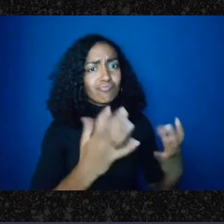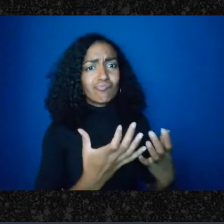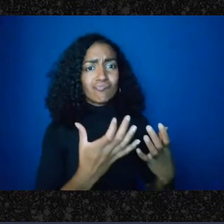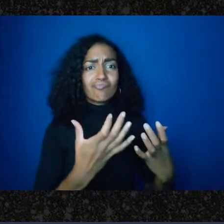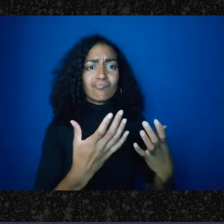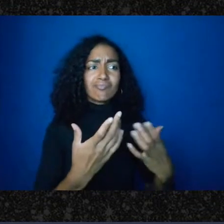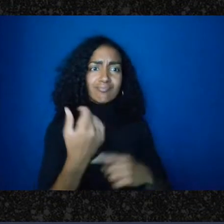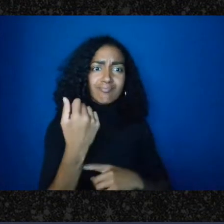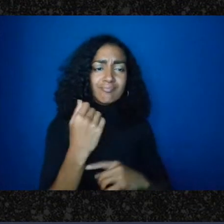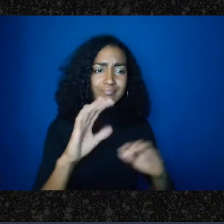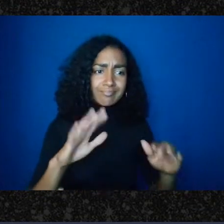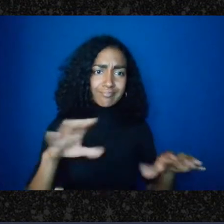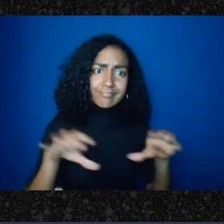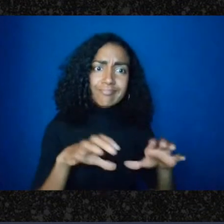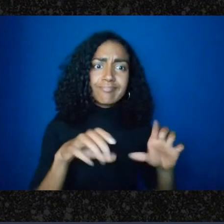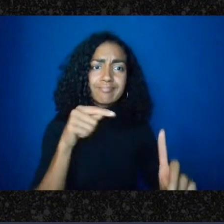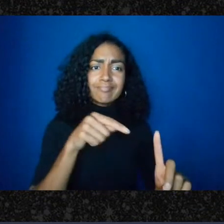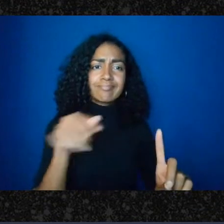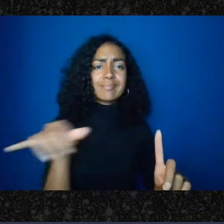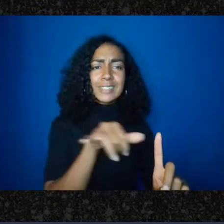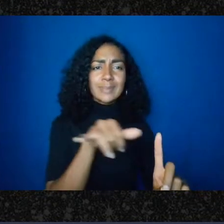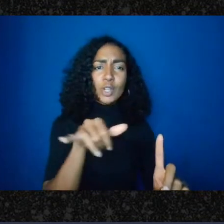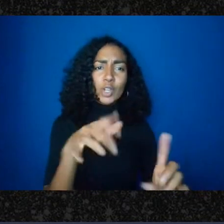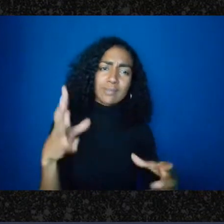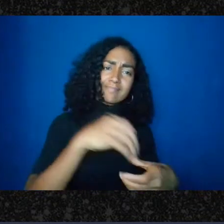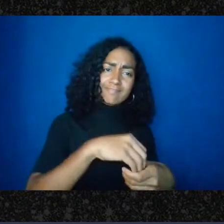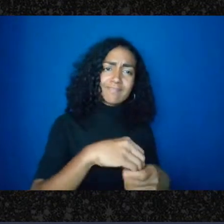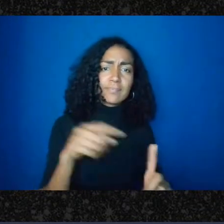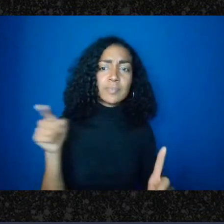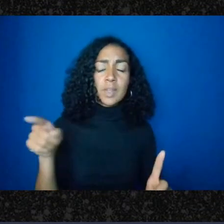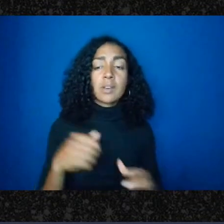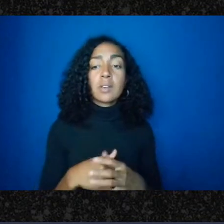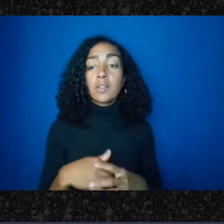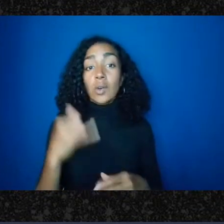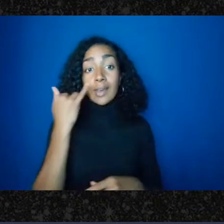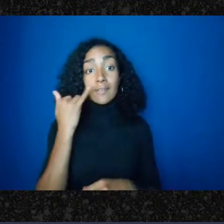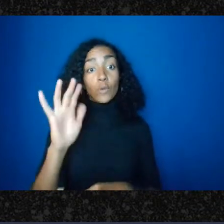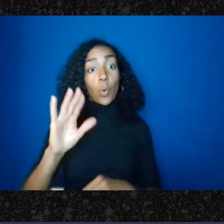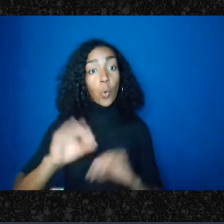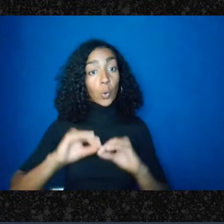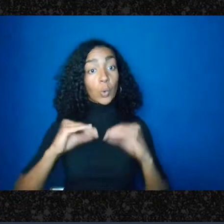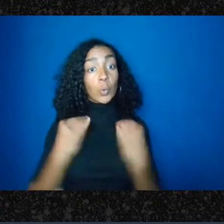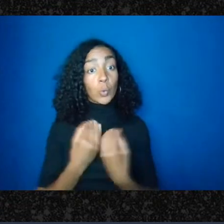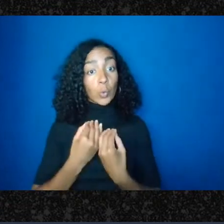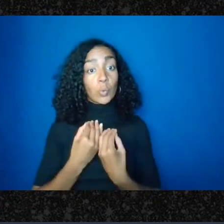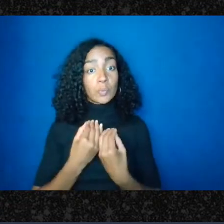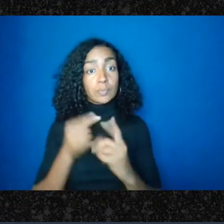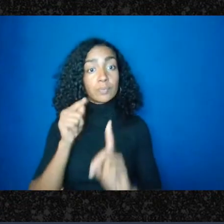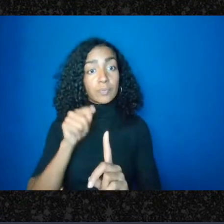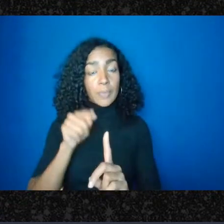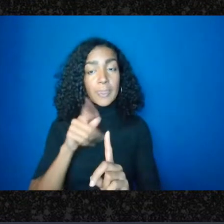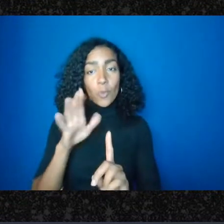um and if you're in a group that wants to push for local government change that's cool,